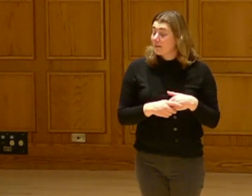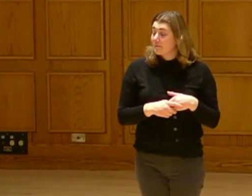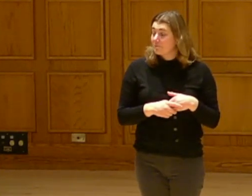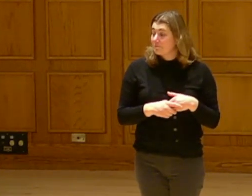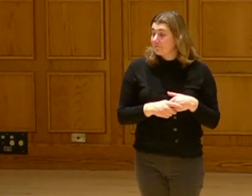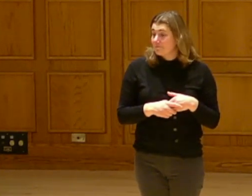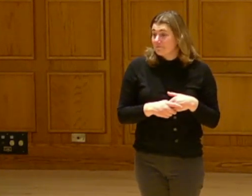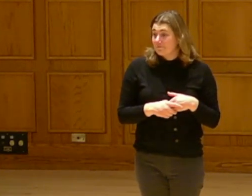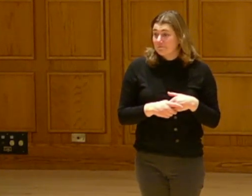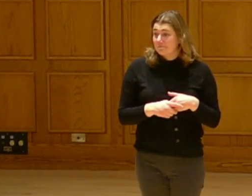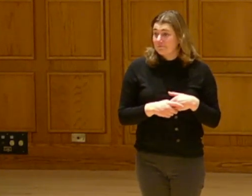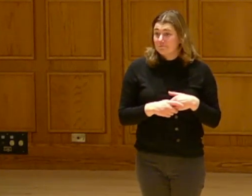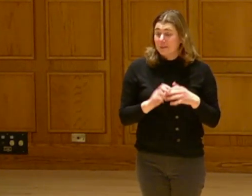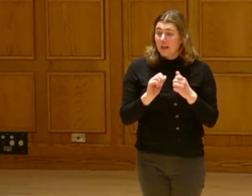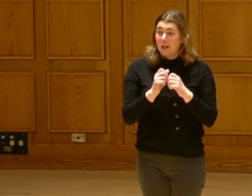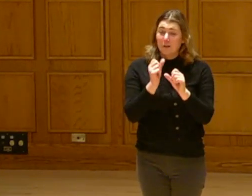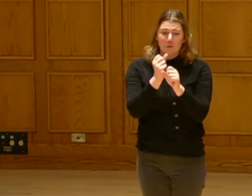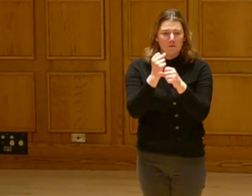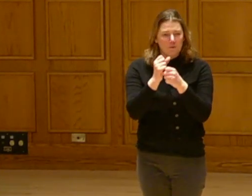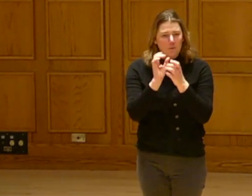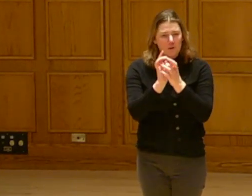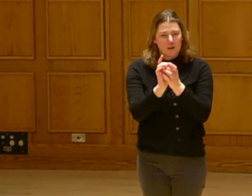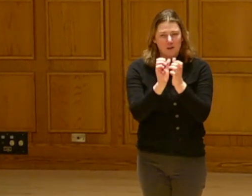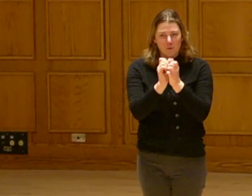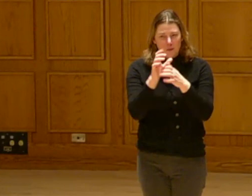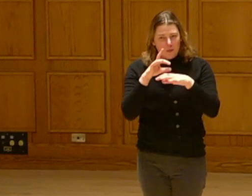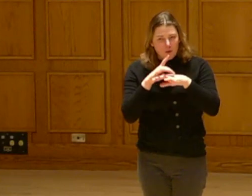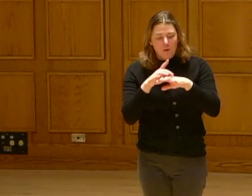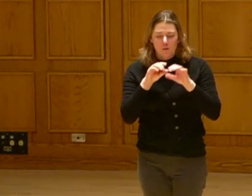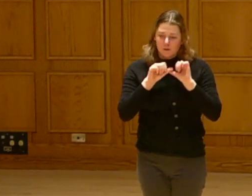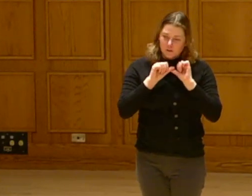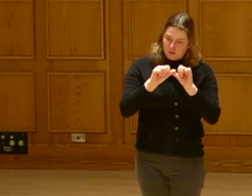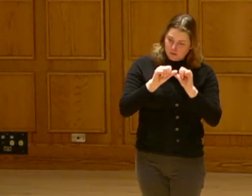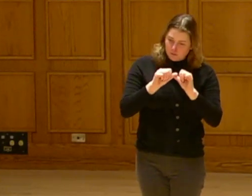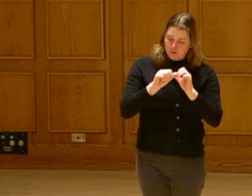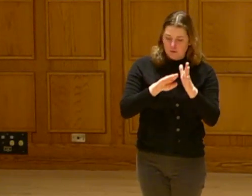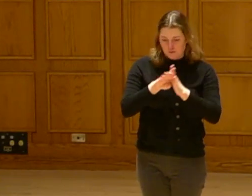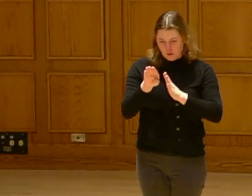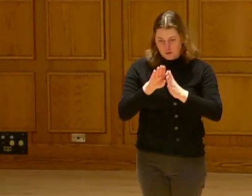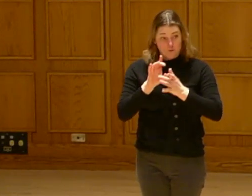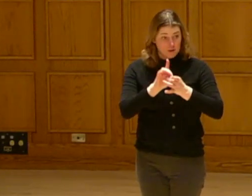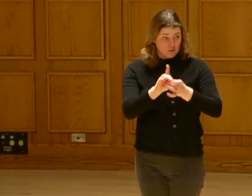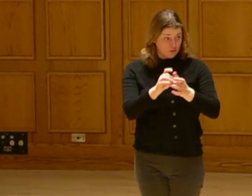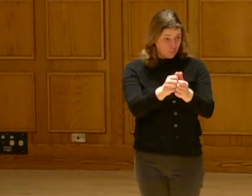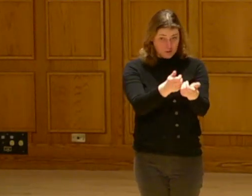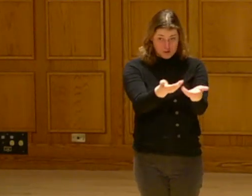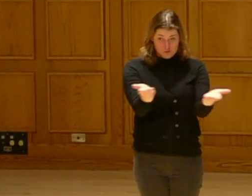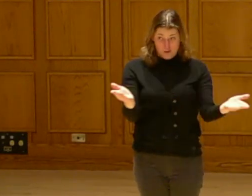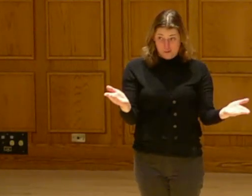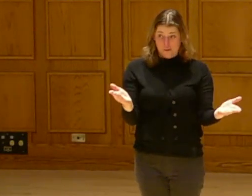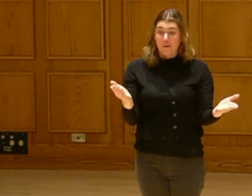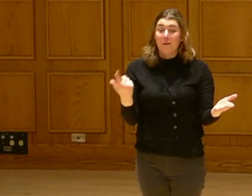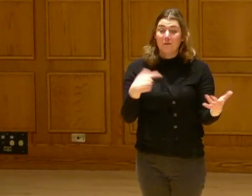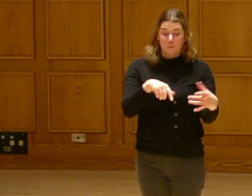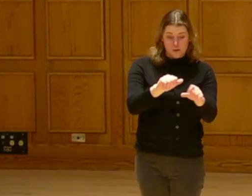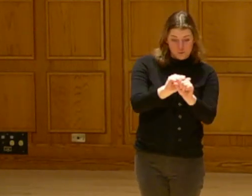I hope you all will continue to grow food. It is how can we form a relationship with the earth and continue to form relationships with each other to work collectively.